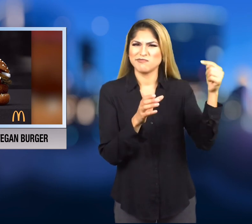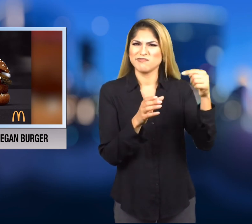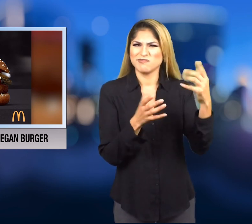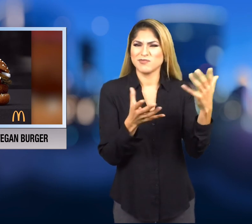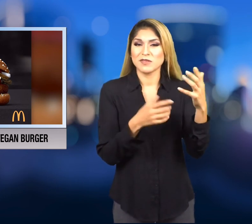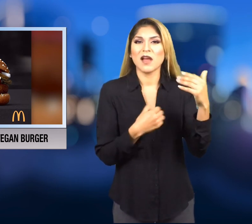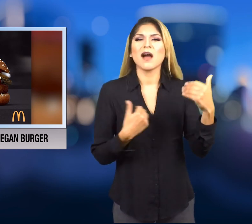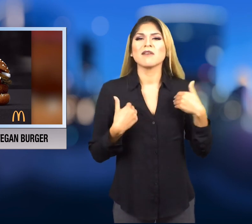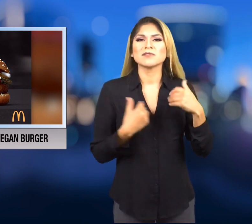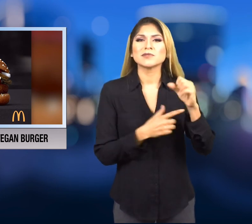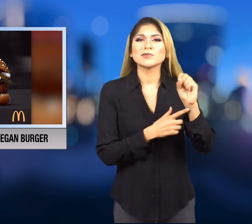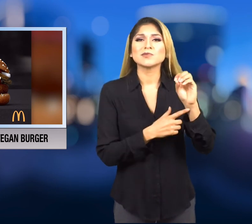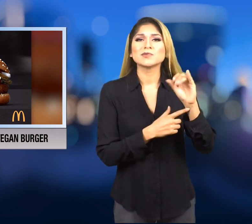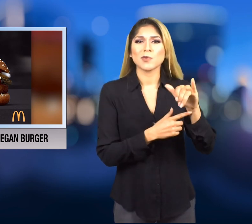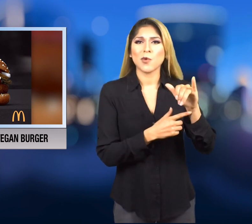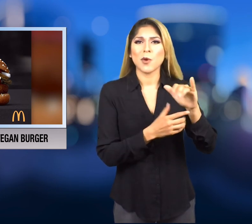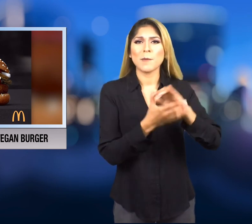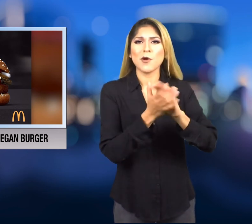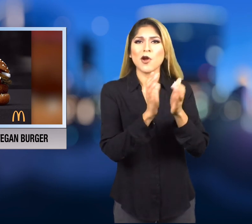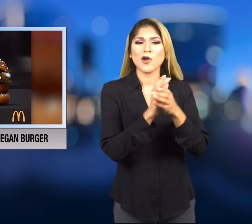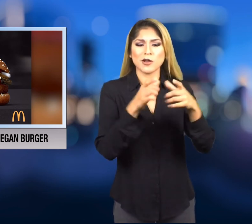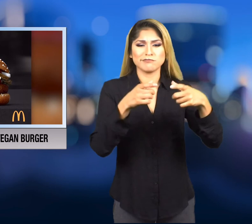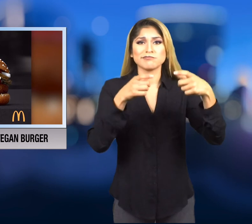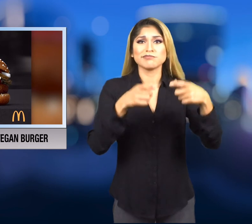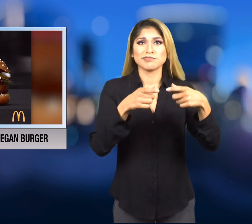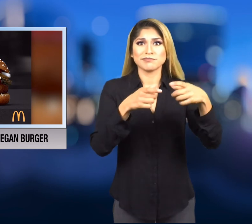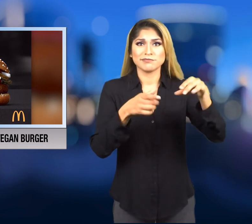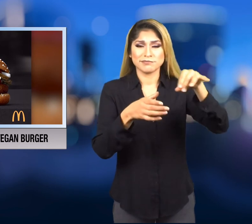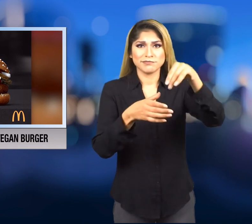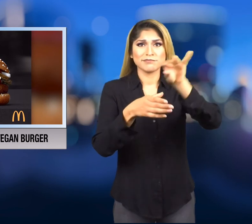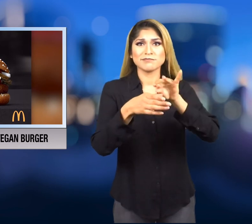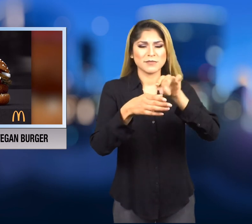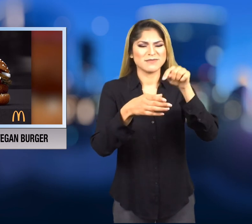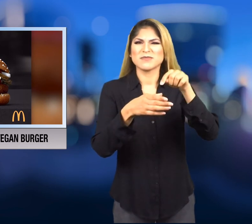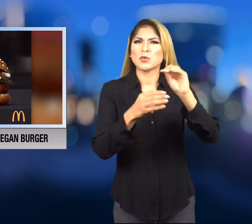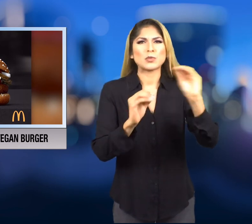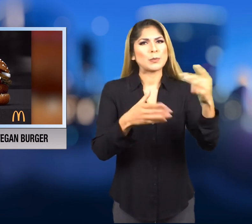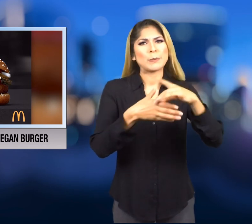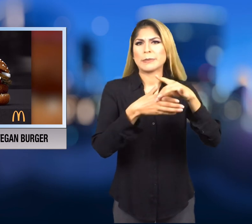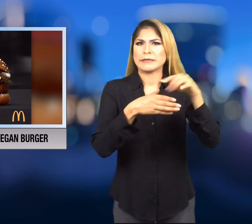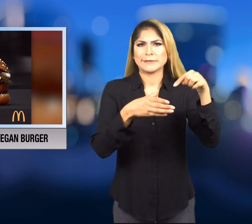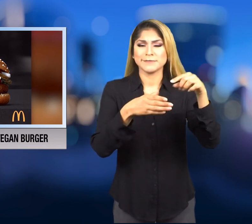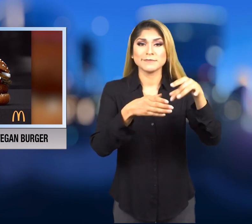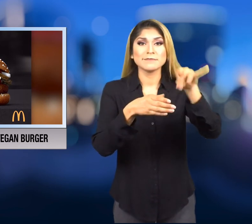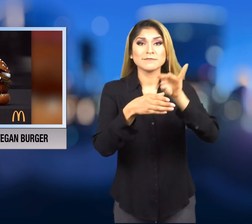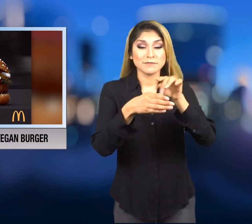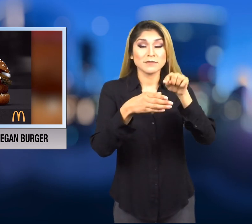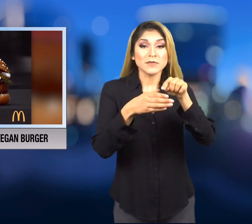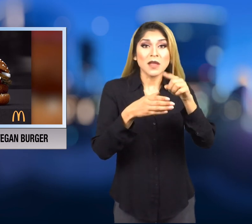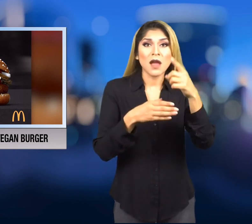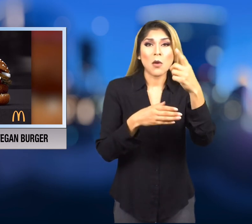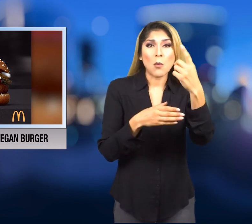It's a soy patty (no meat) on a